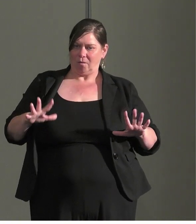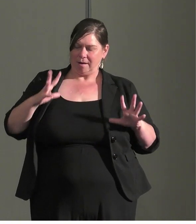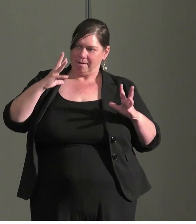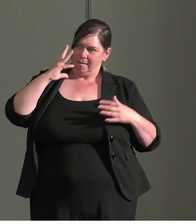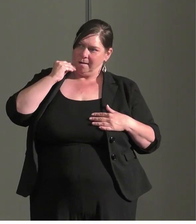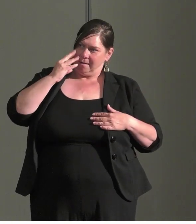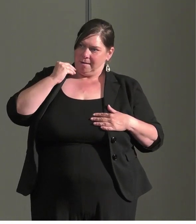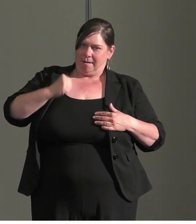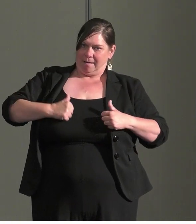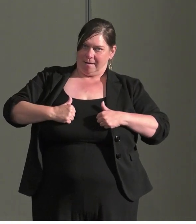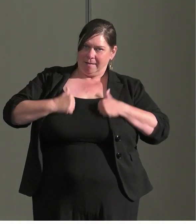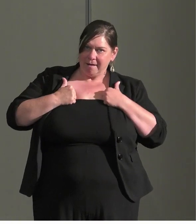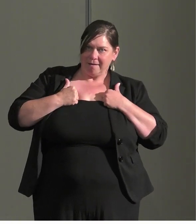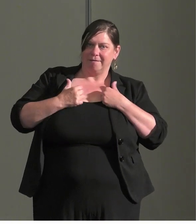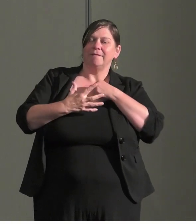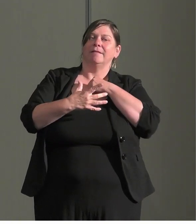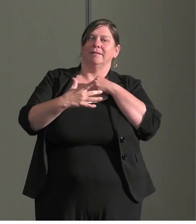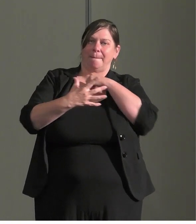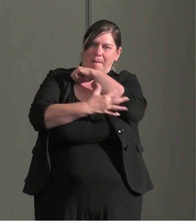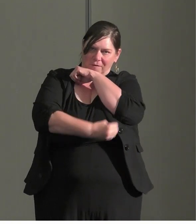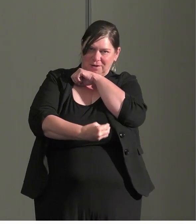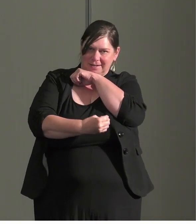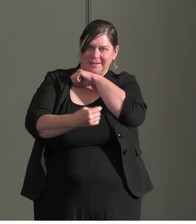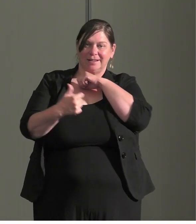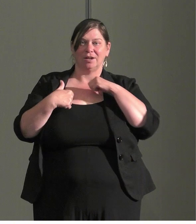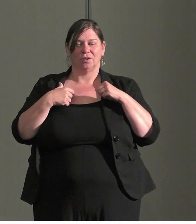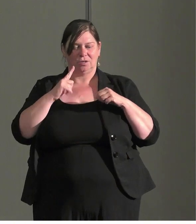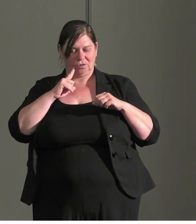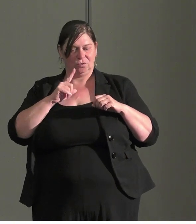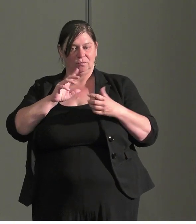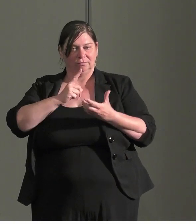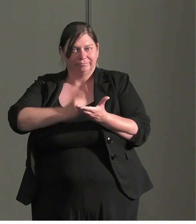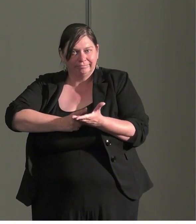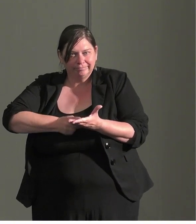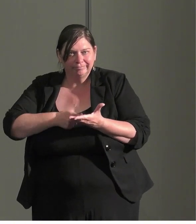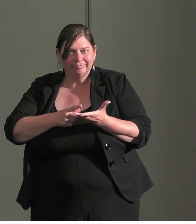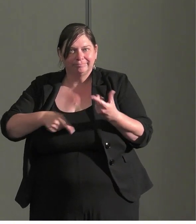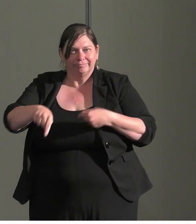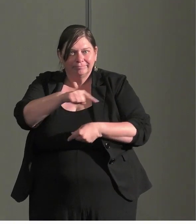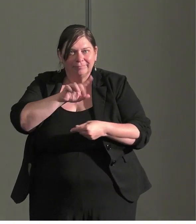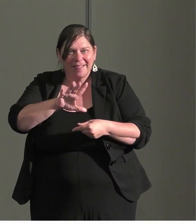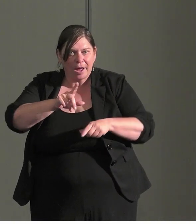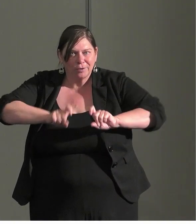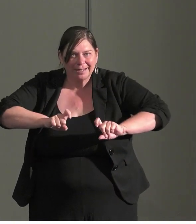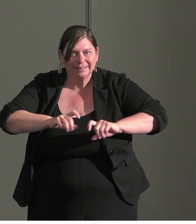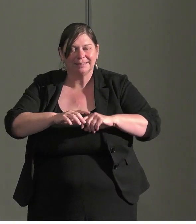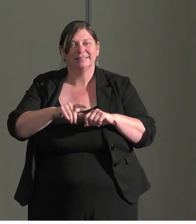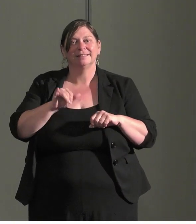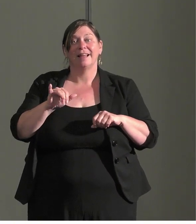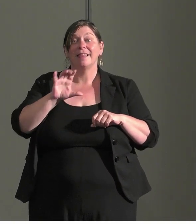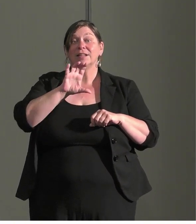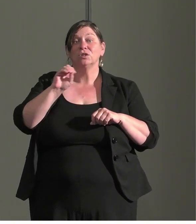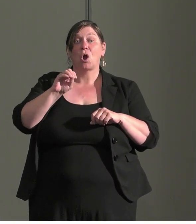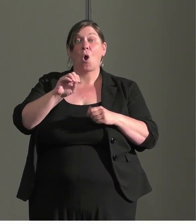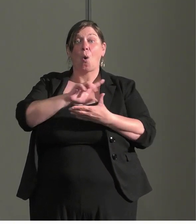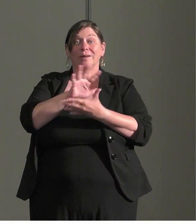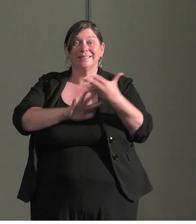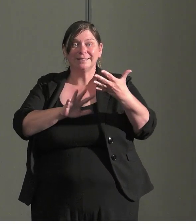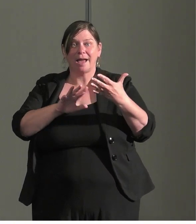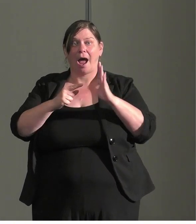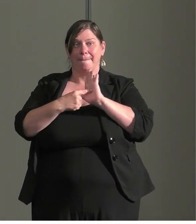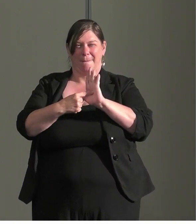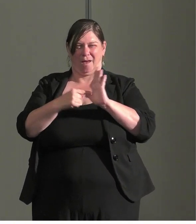banking solutions that address their needs. This is a fantastic co-design model we utilize here.